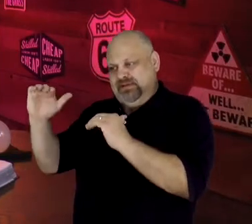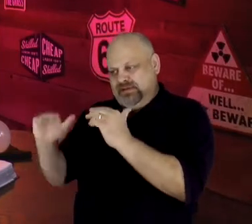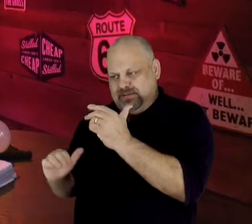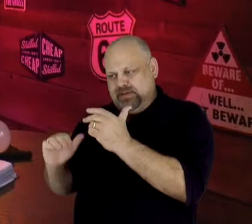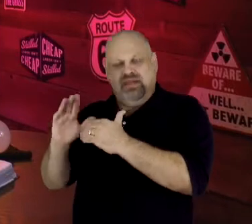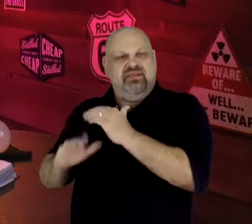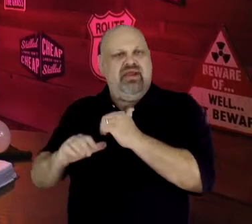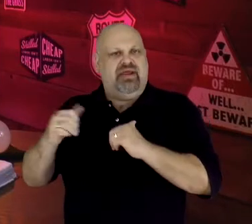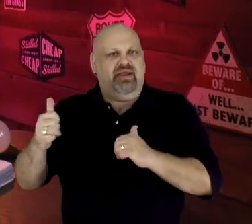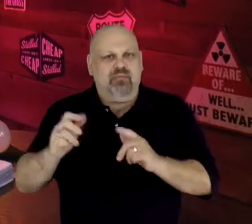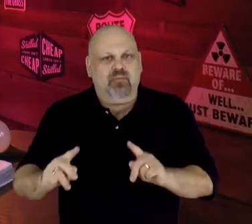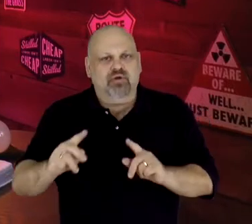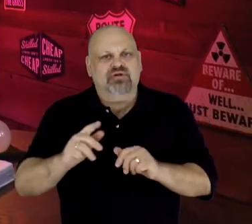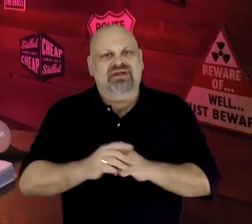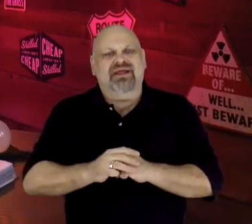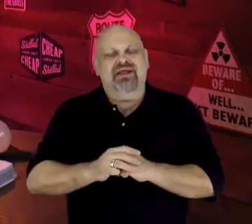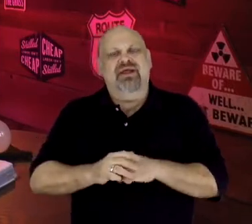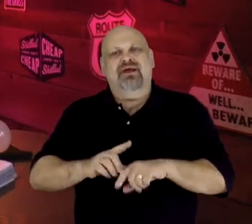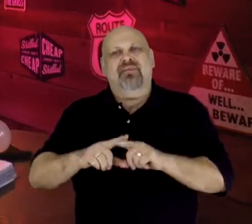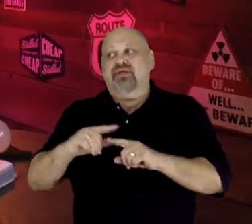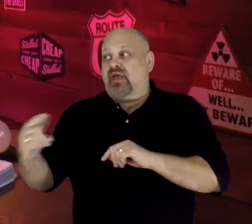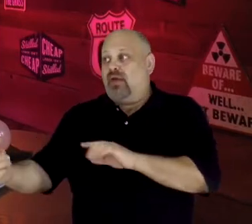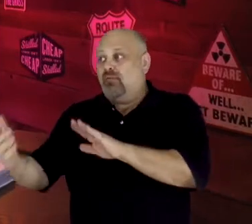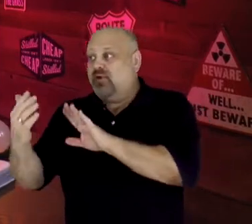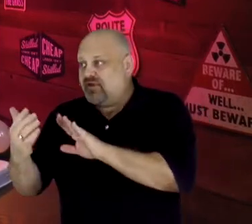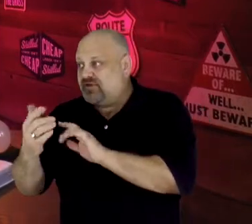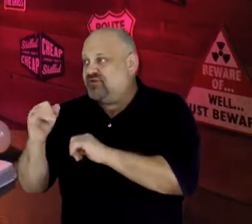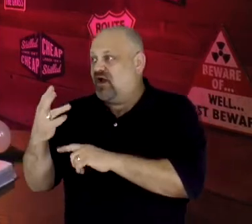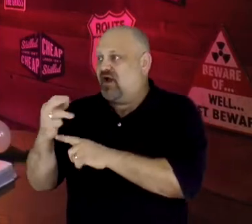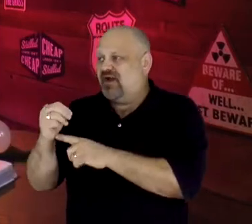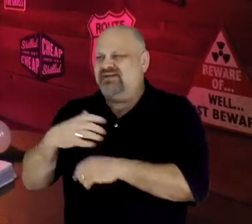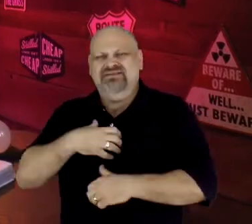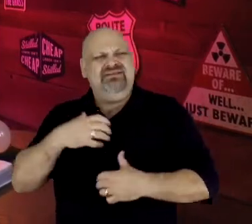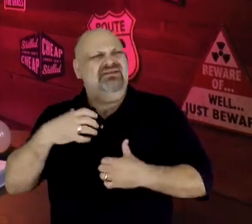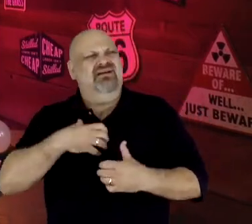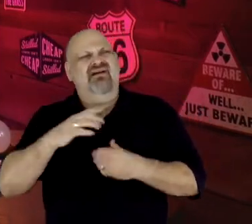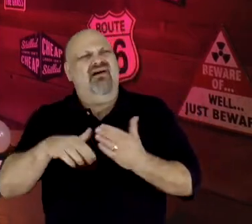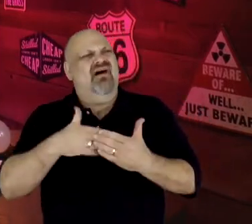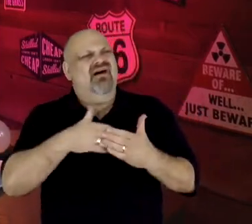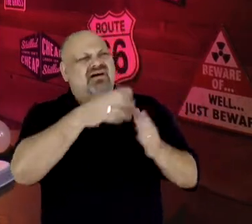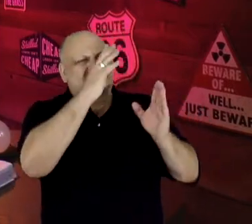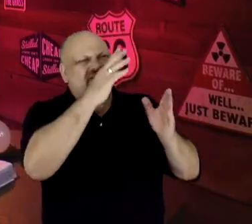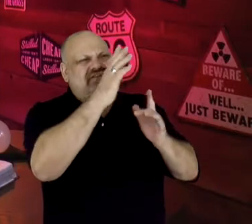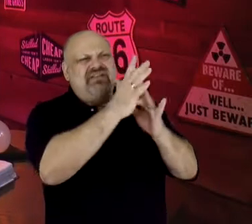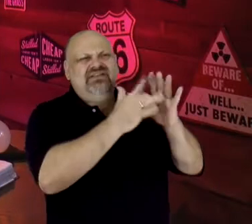John to complain about all the attention that Jesus was getting, John's out-of-control faith